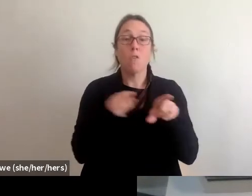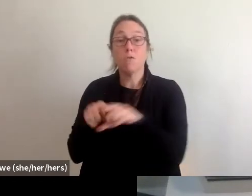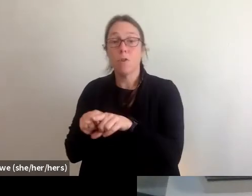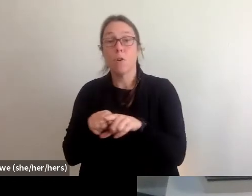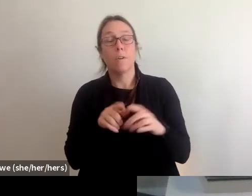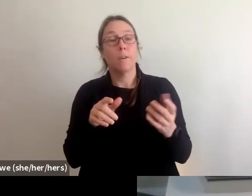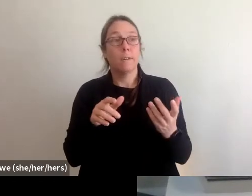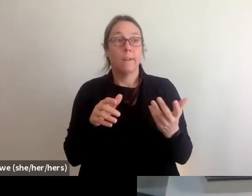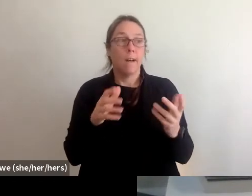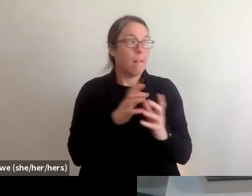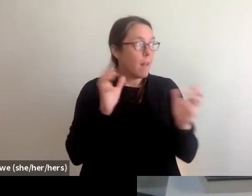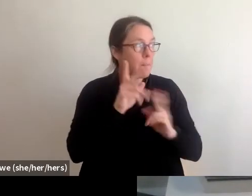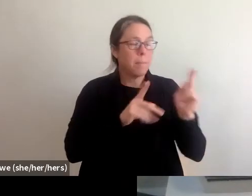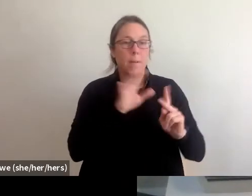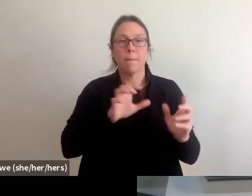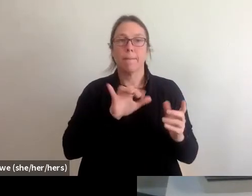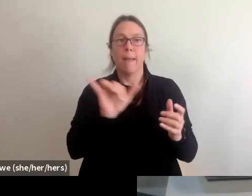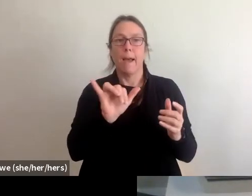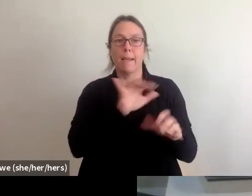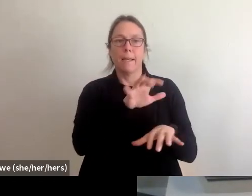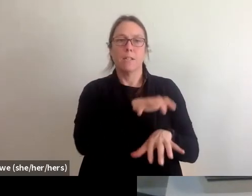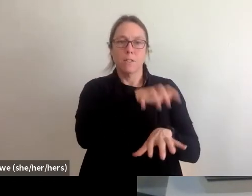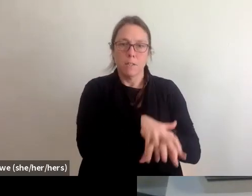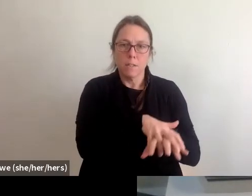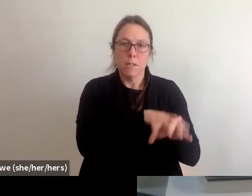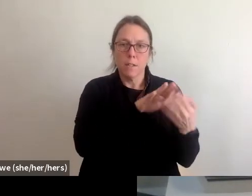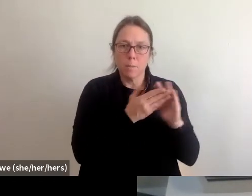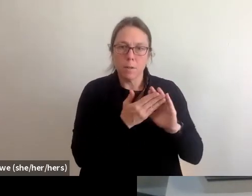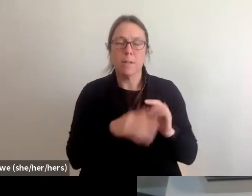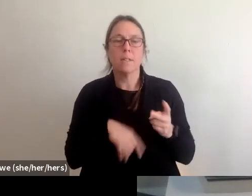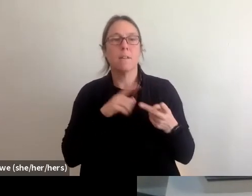and in black or Brown communities